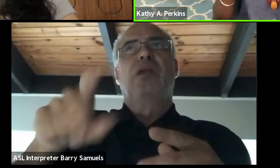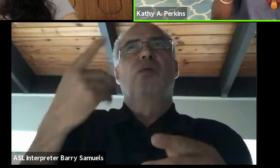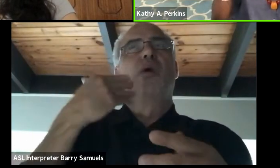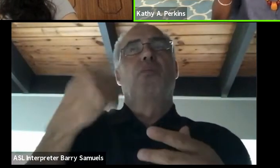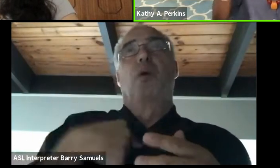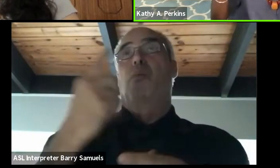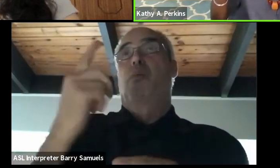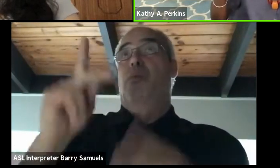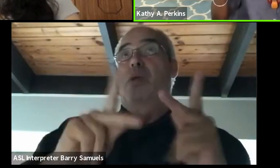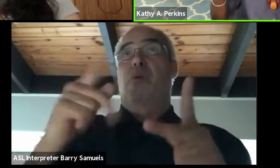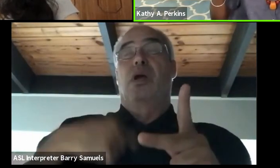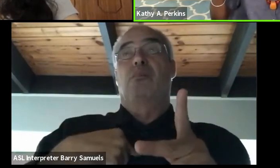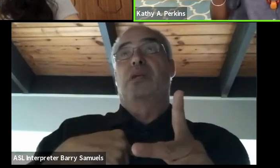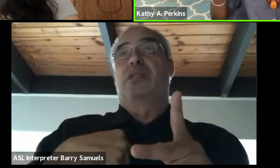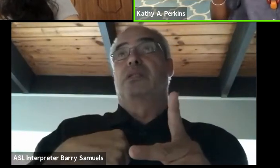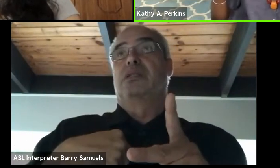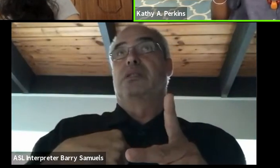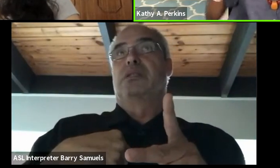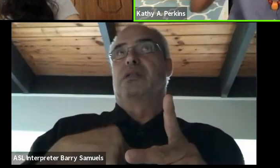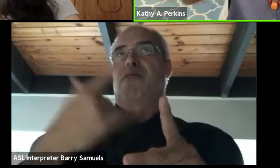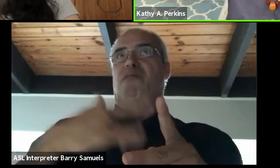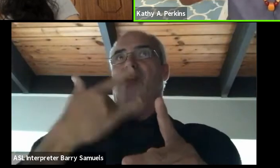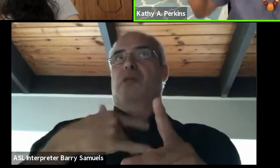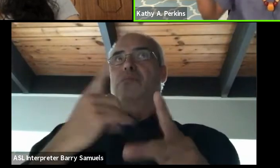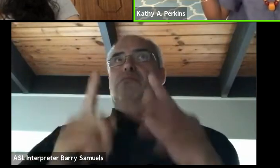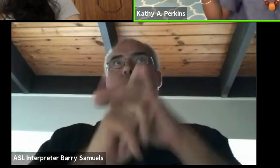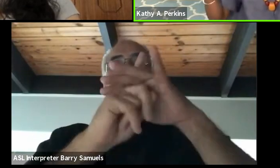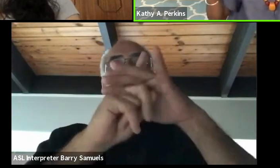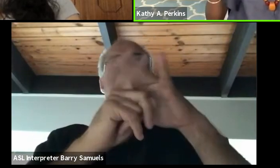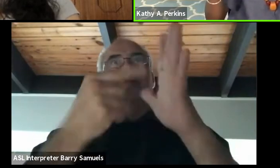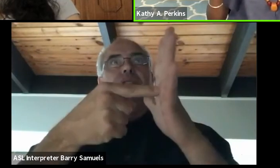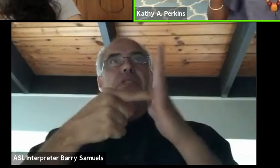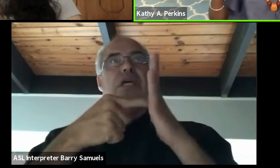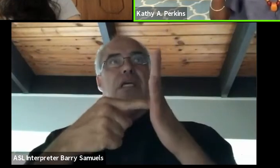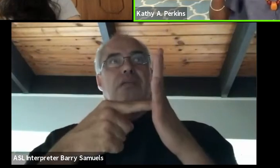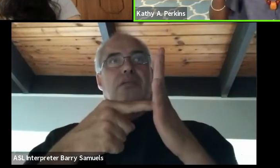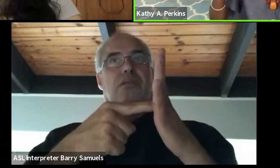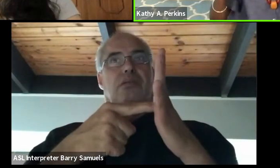I always get signs that this is what is supposed to happen.